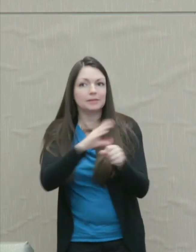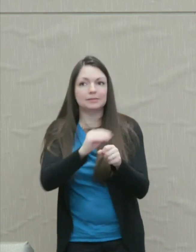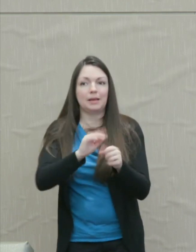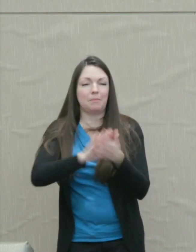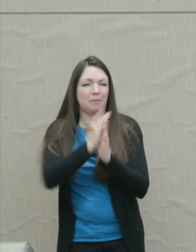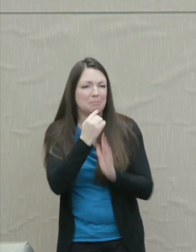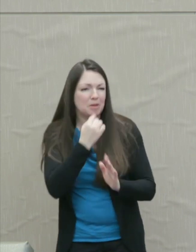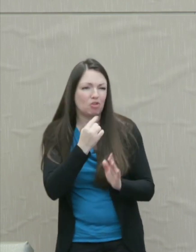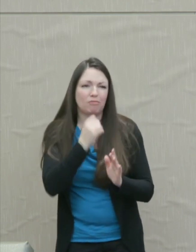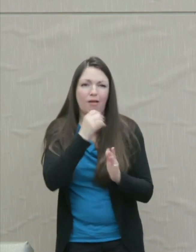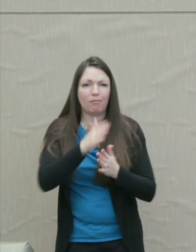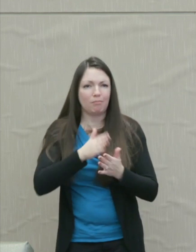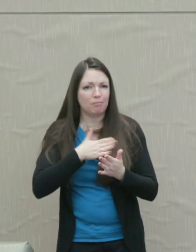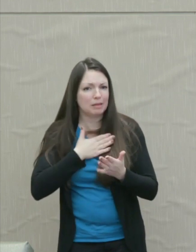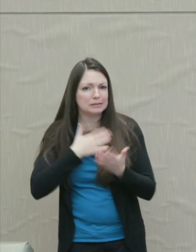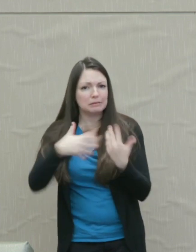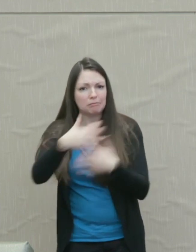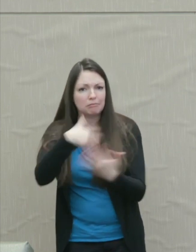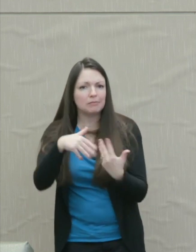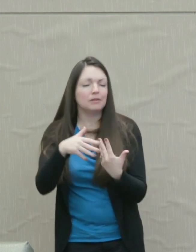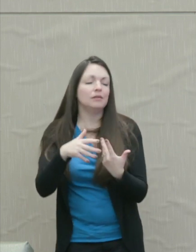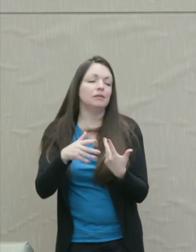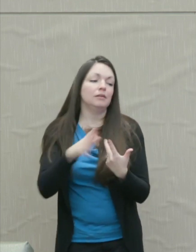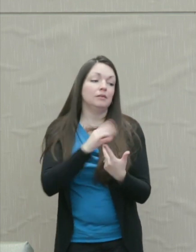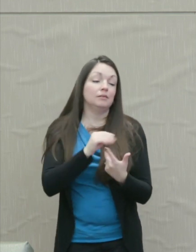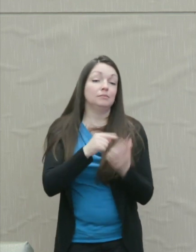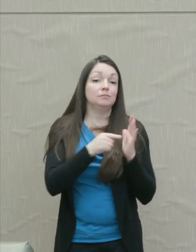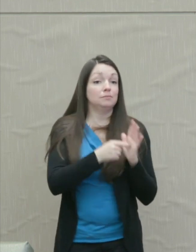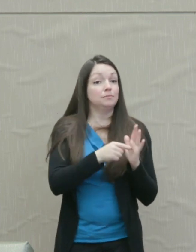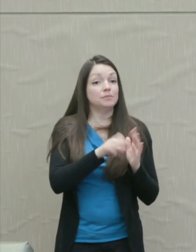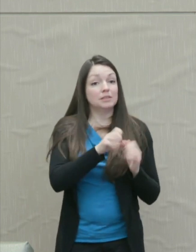Retaliation is ugly as Aeschylus shows in his portrait of the Furies.